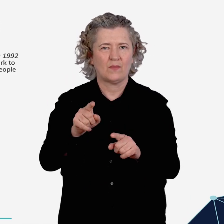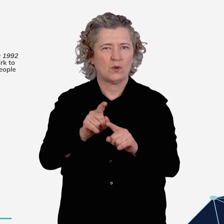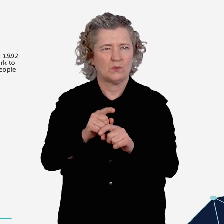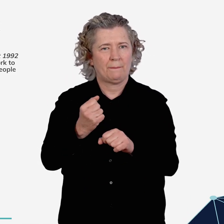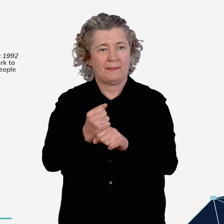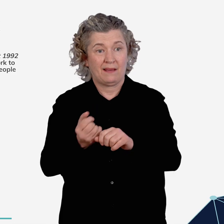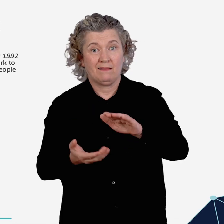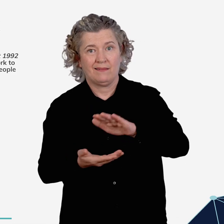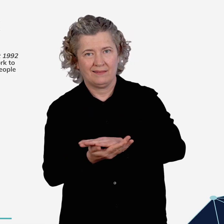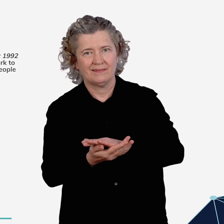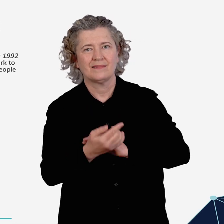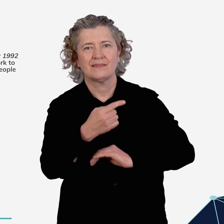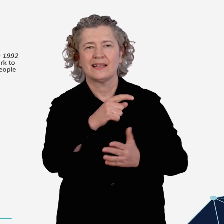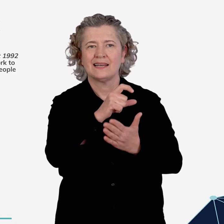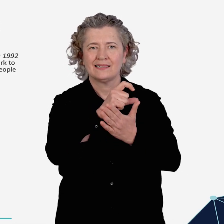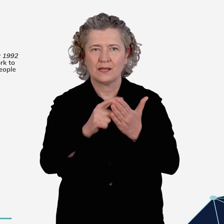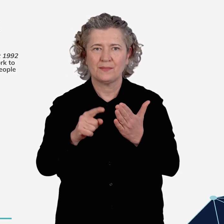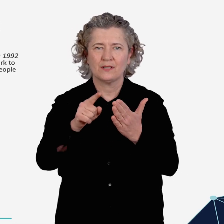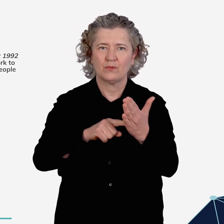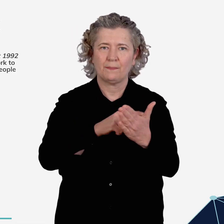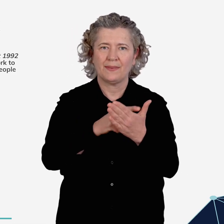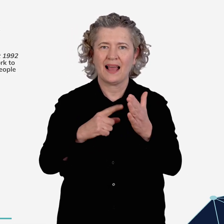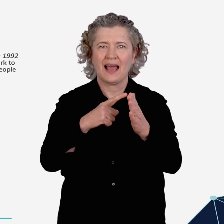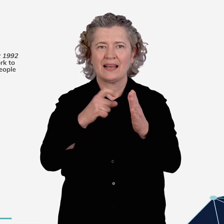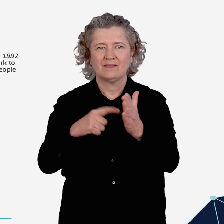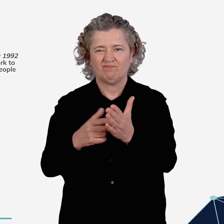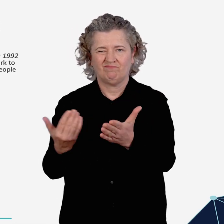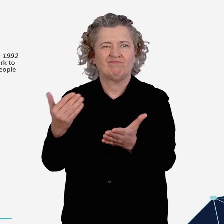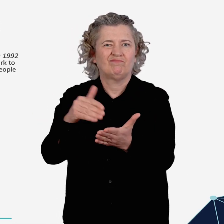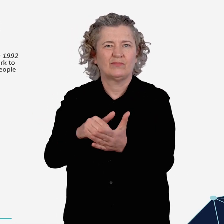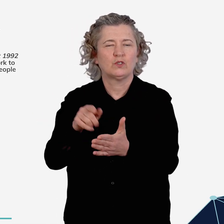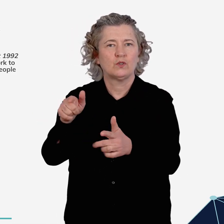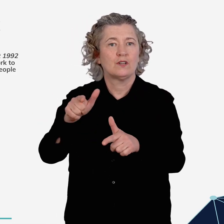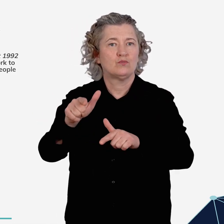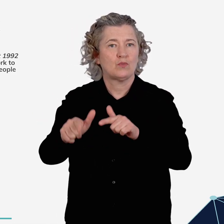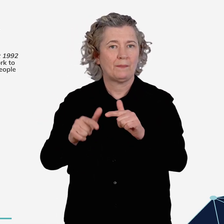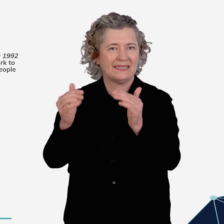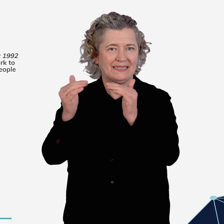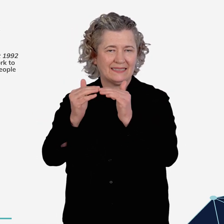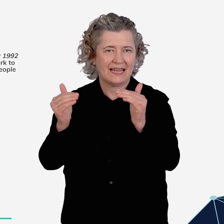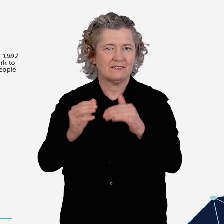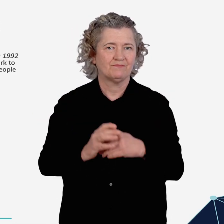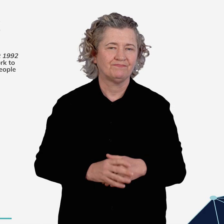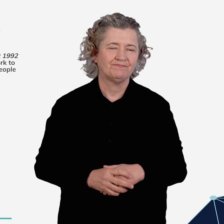which is also made under the Disability Discrimination Act in addition to the Transport Standards.